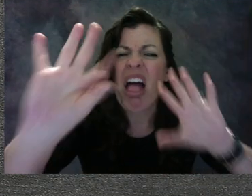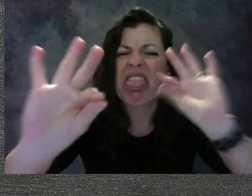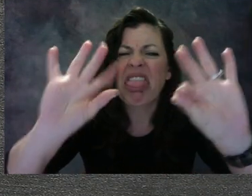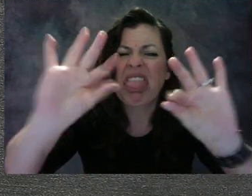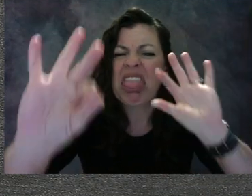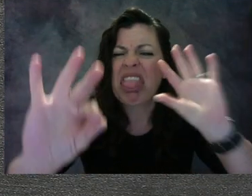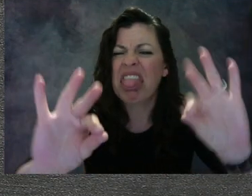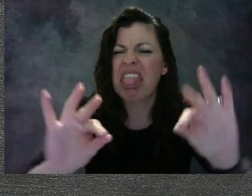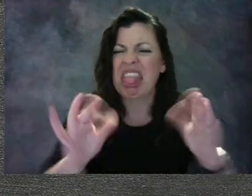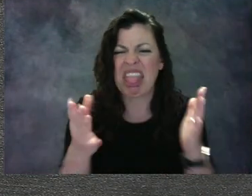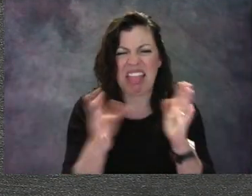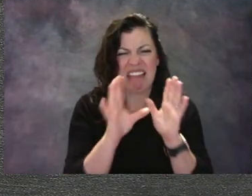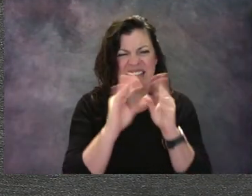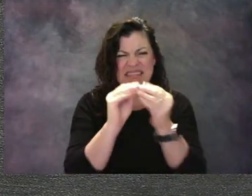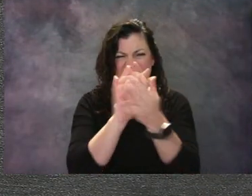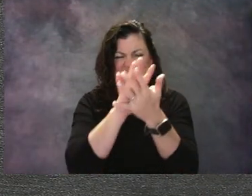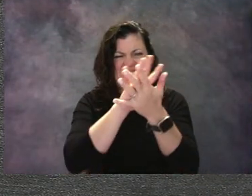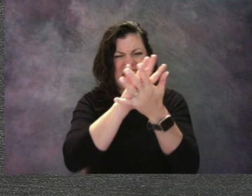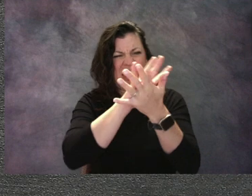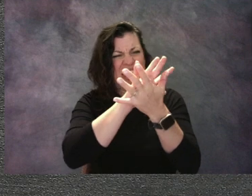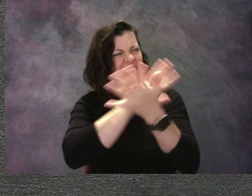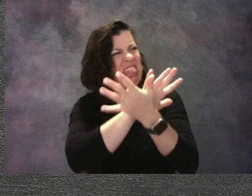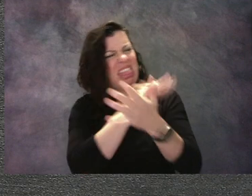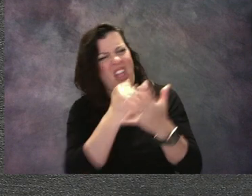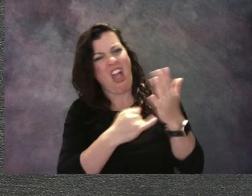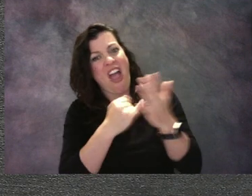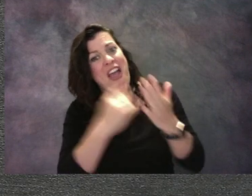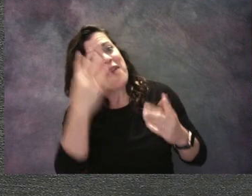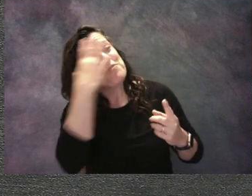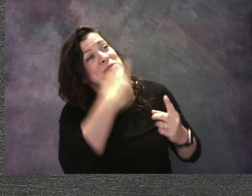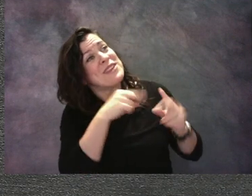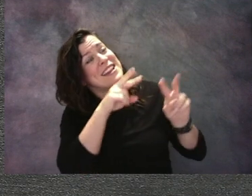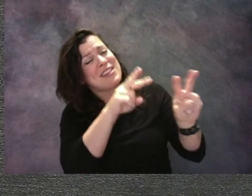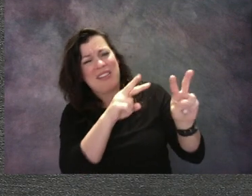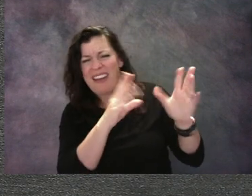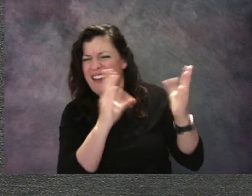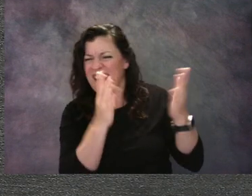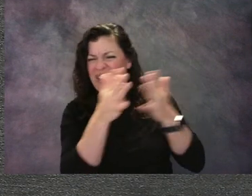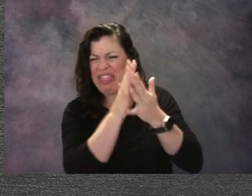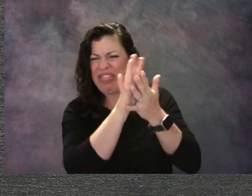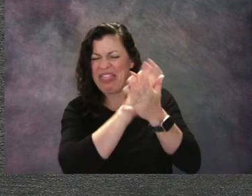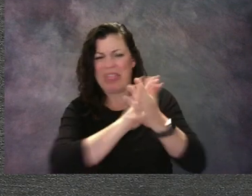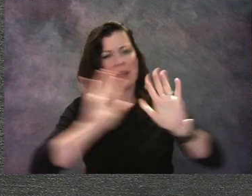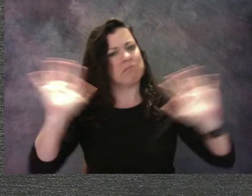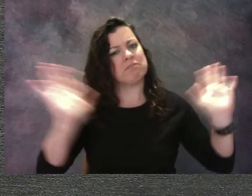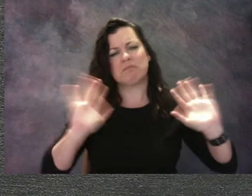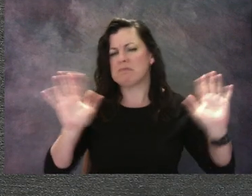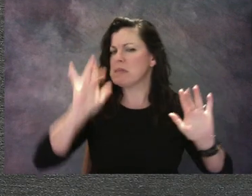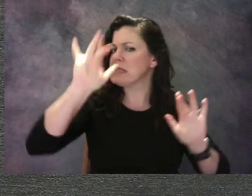we wouldn't be able to see the painting anymore. It would be covered with our dirty fingerprints, so we're gonna not touch art.